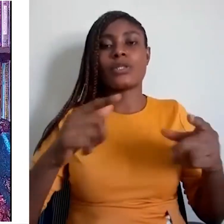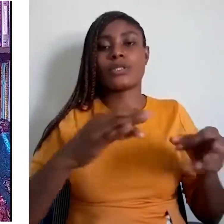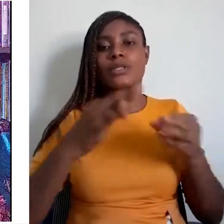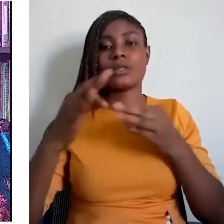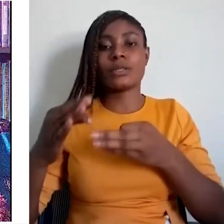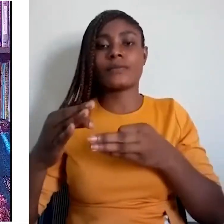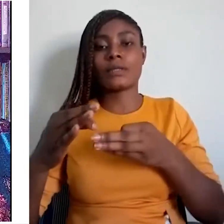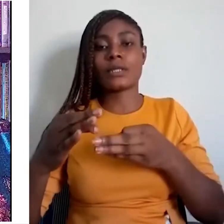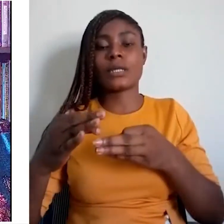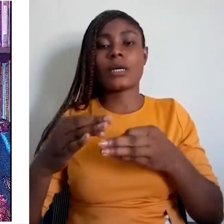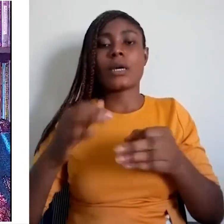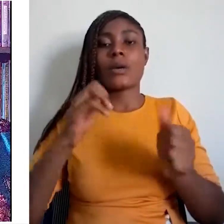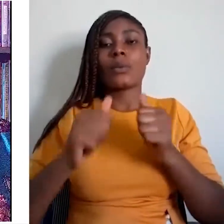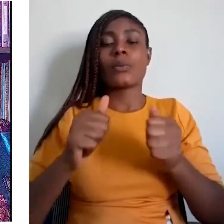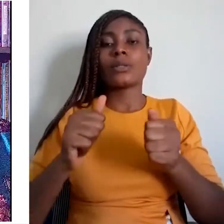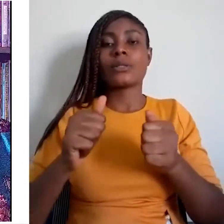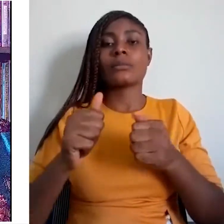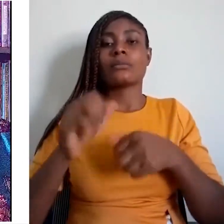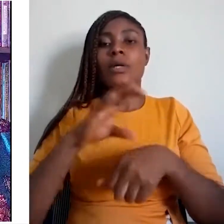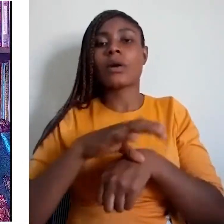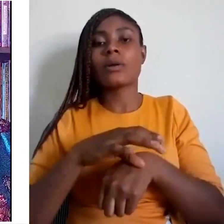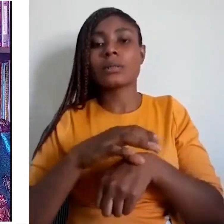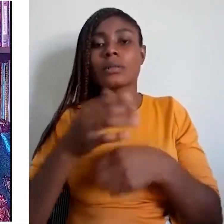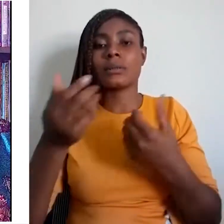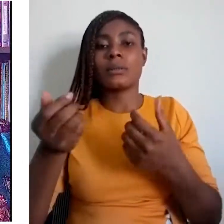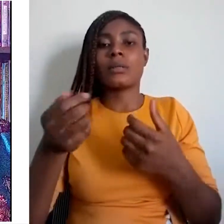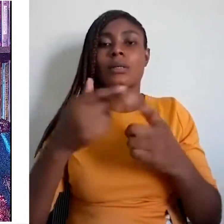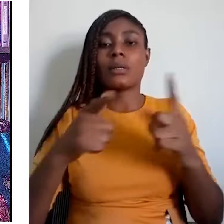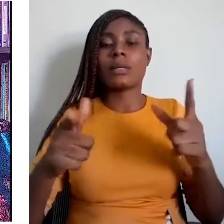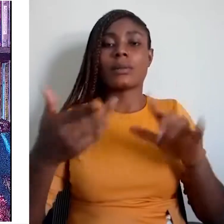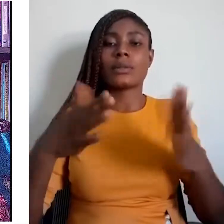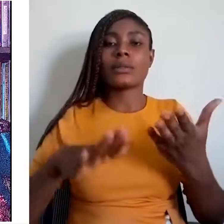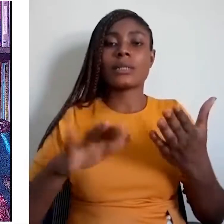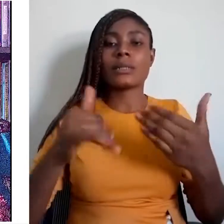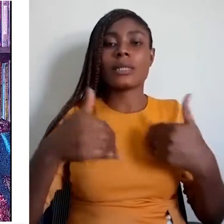They have to do with the use of one’s language either in private or public, in business,